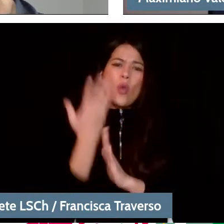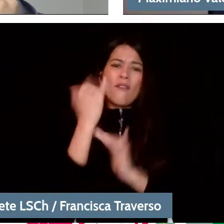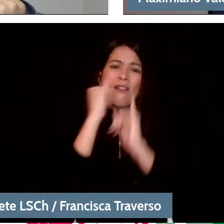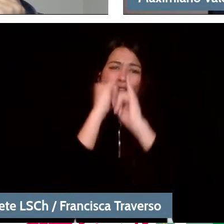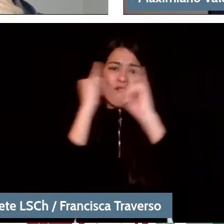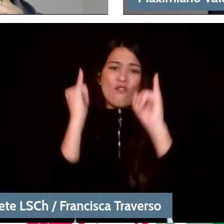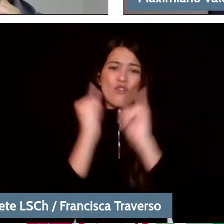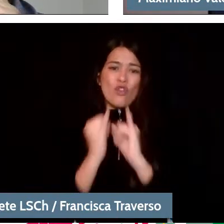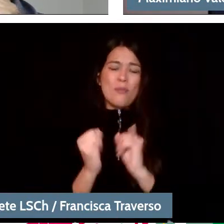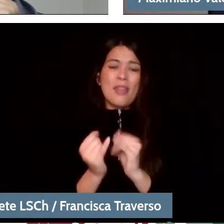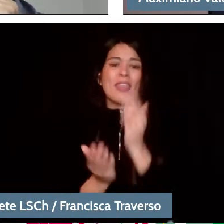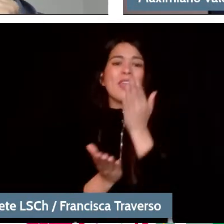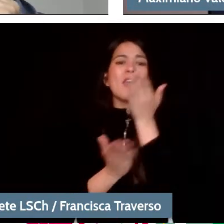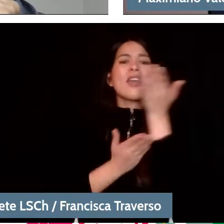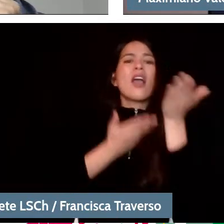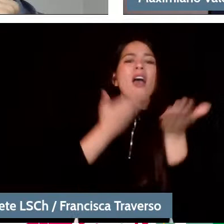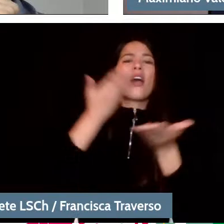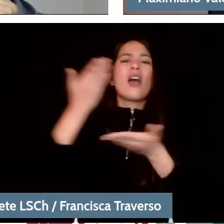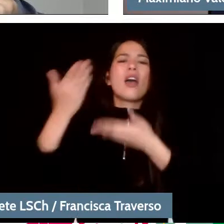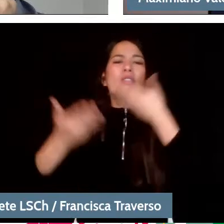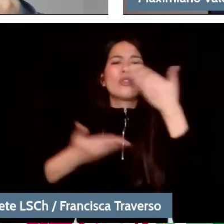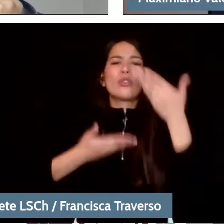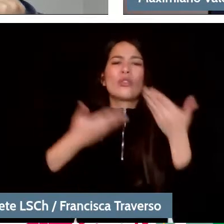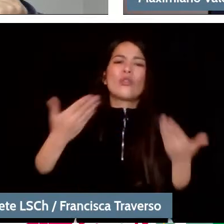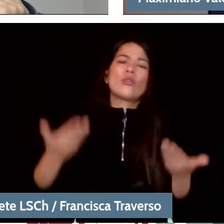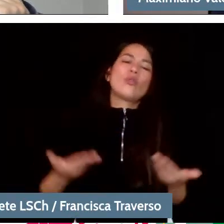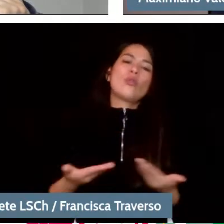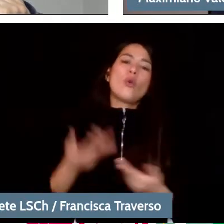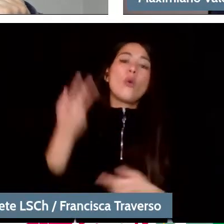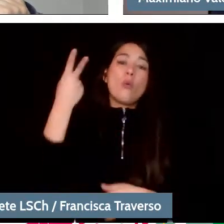but already the product of a culture,